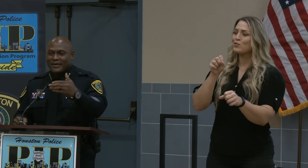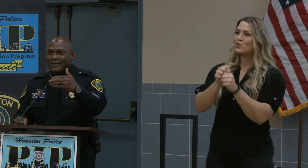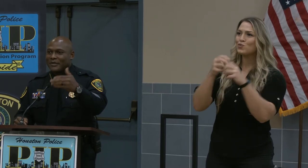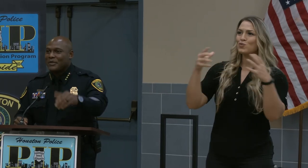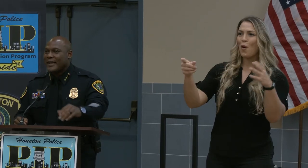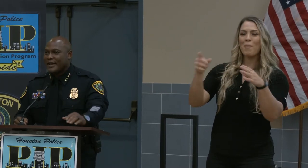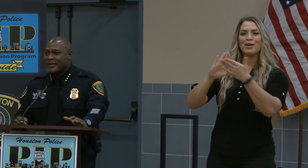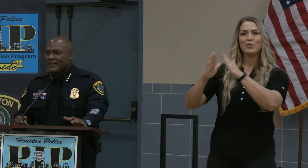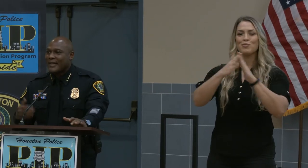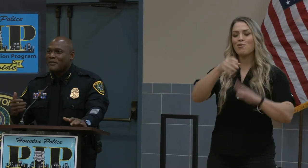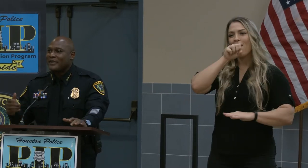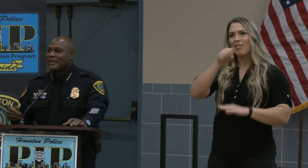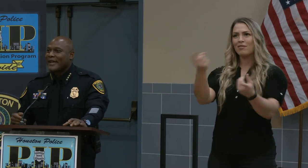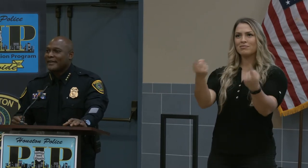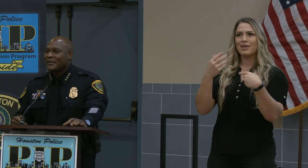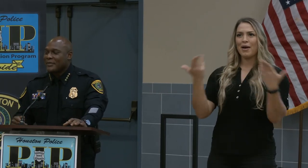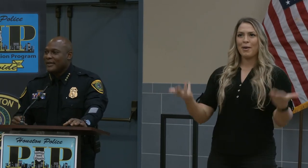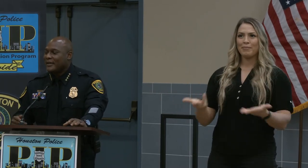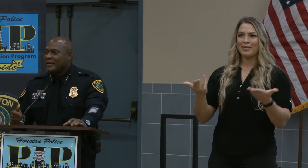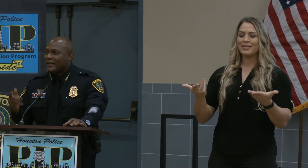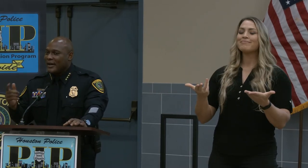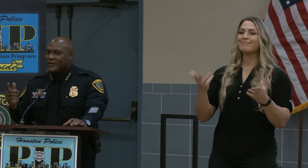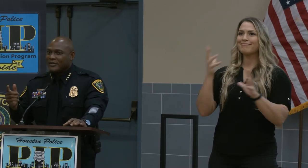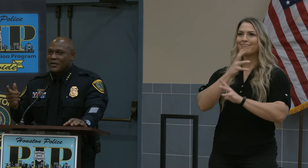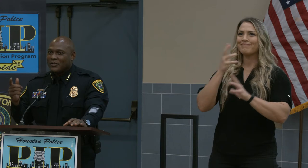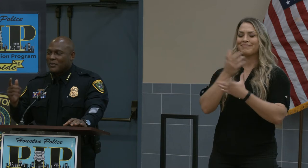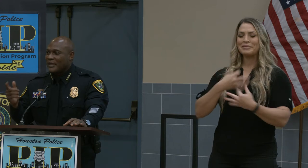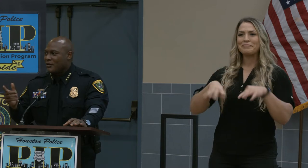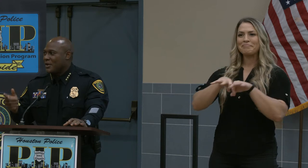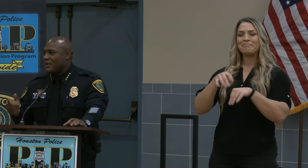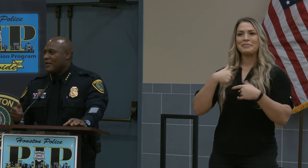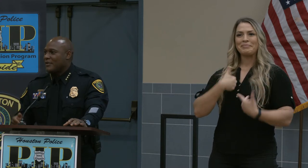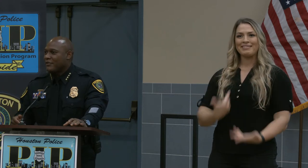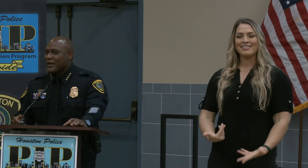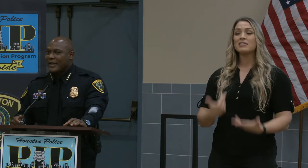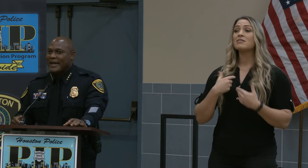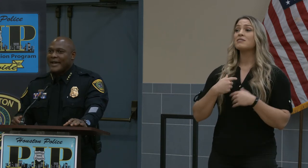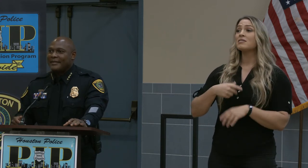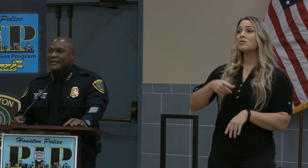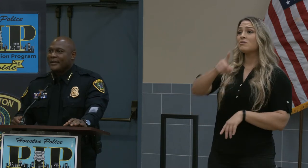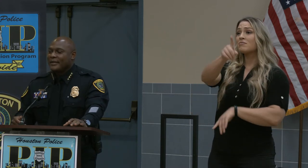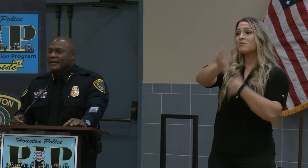enough to be out here and that means a lot to me. Also the men and women on the front line, all